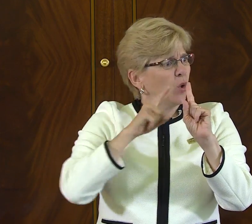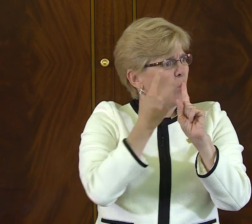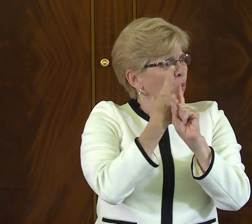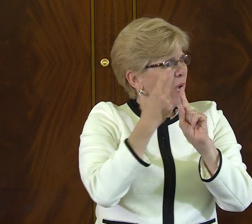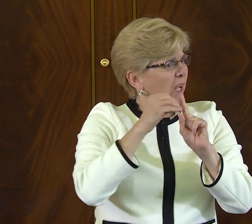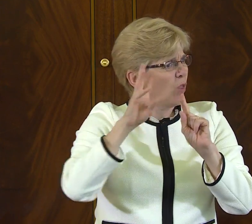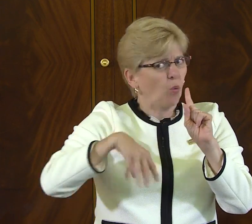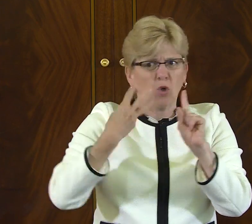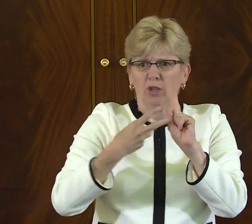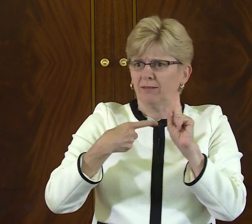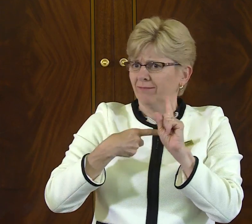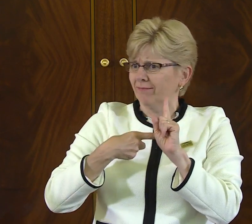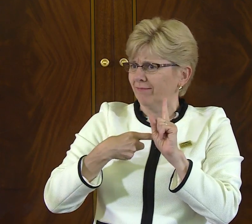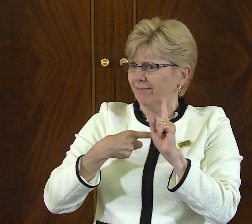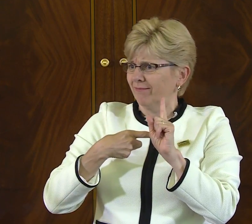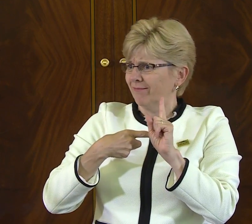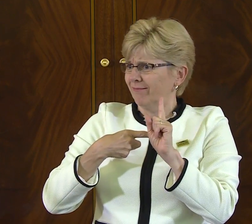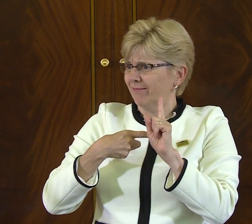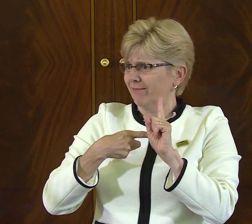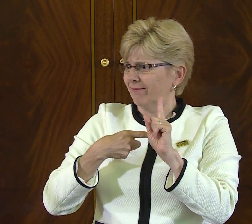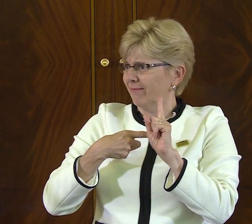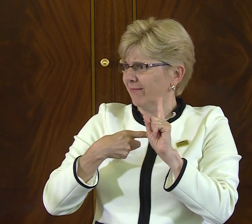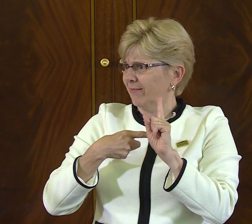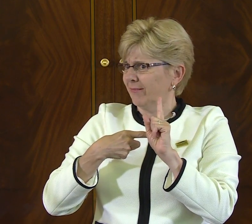You know that experience continues to be the only one like it